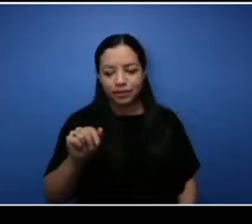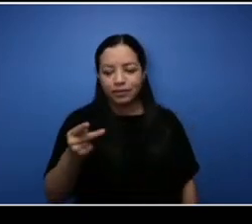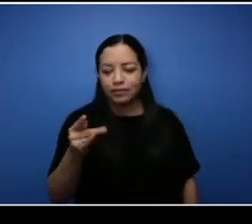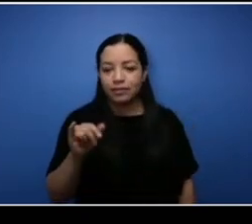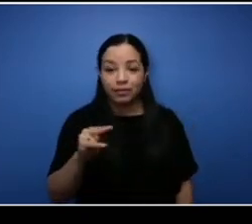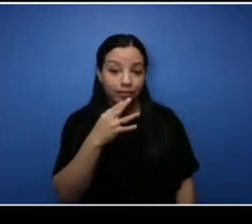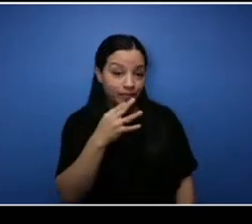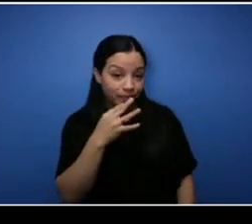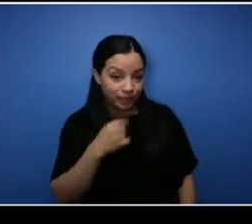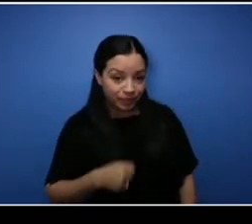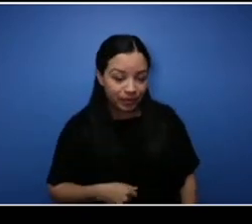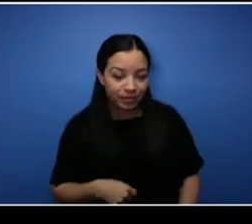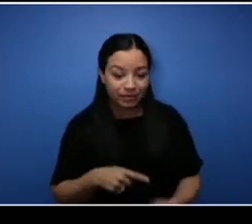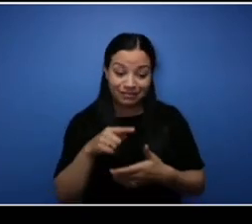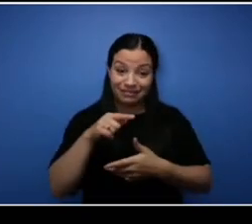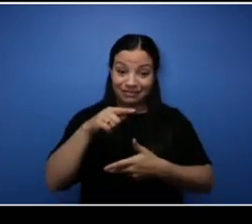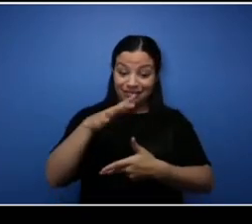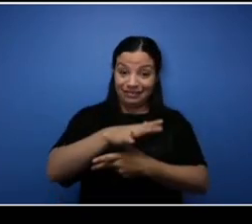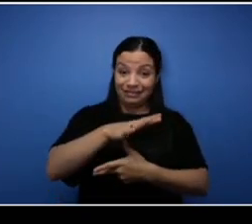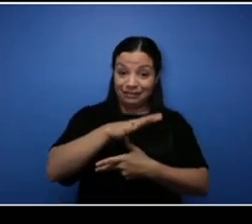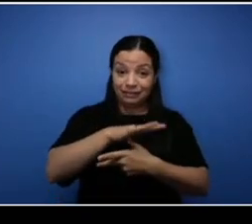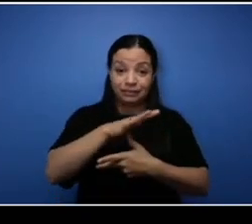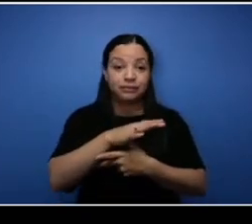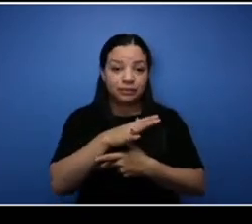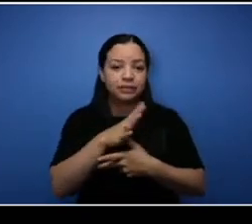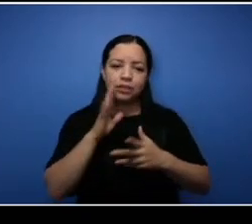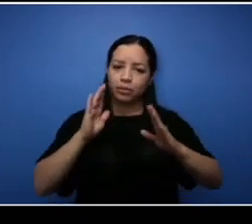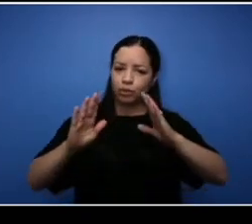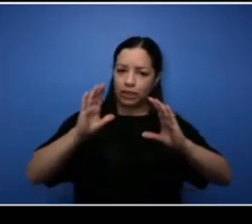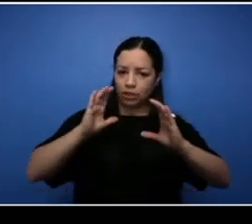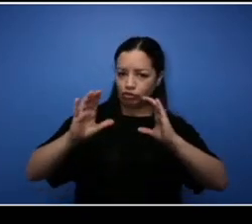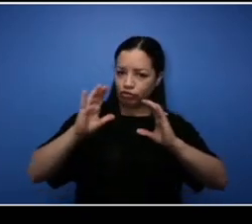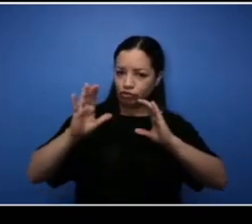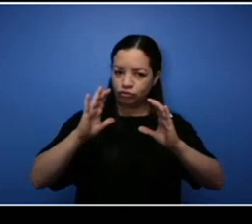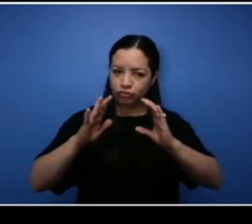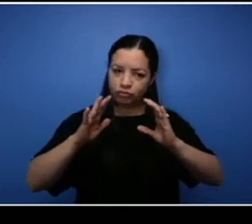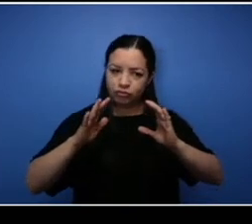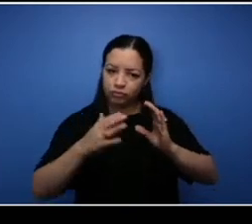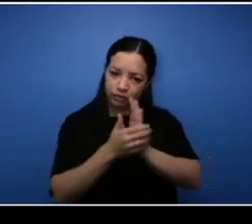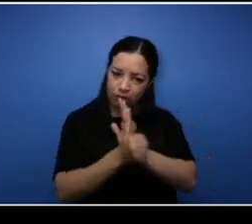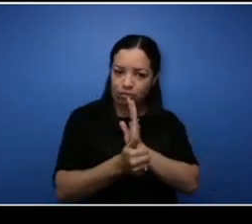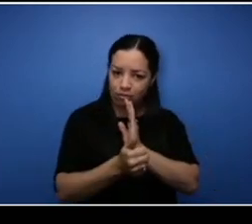to communicate. I find that uh and this is something that I'm still working on but communication